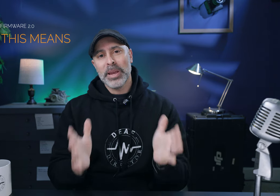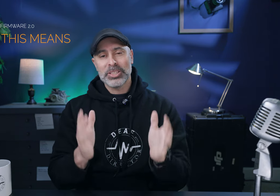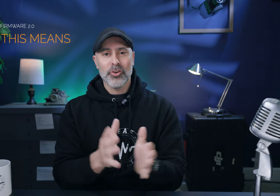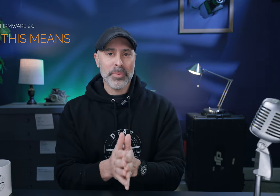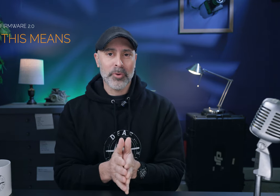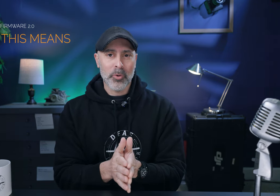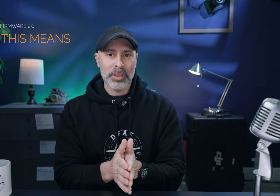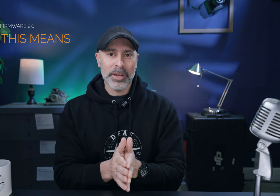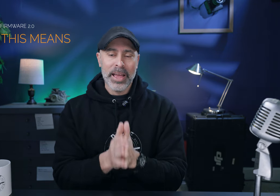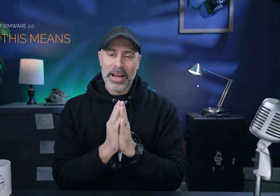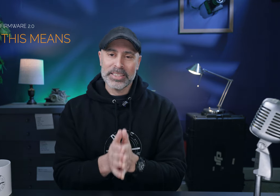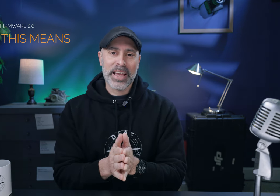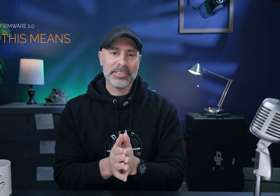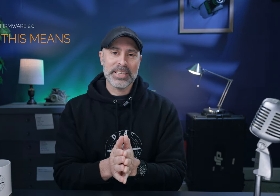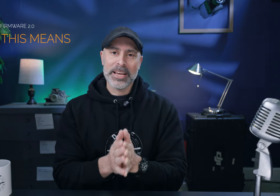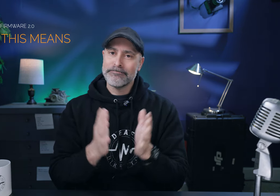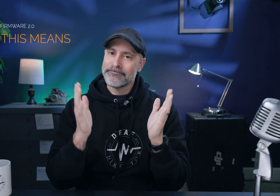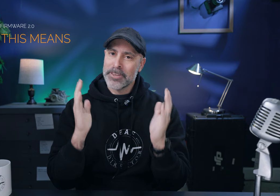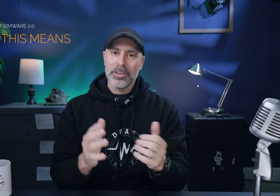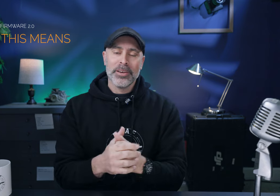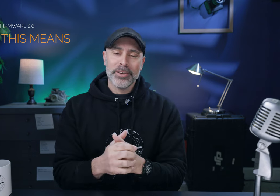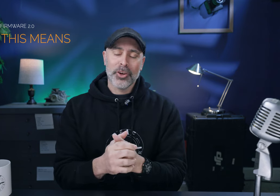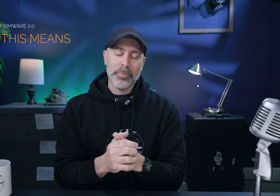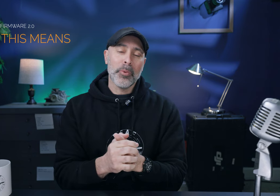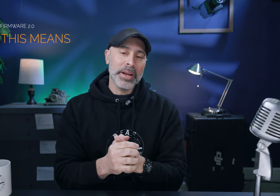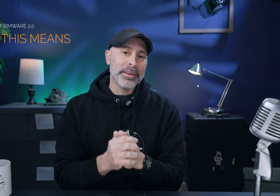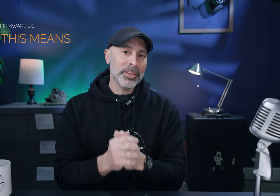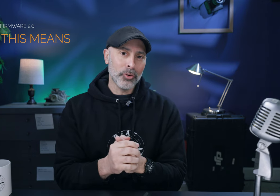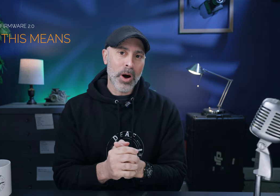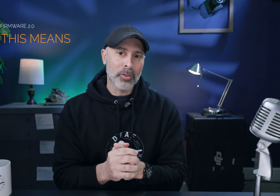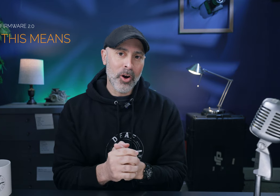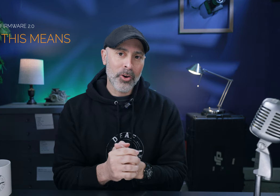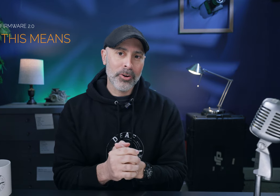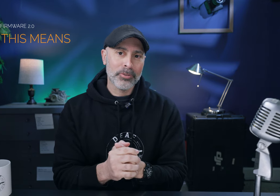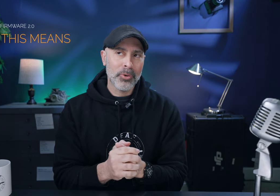based 30-minute record limit I just have to say you're going to be waiting a little while longer